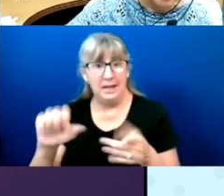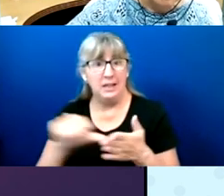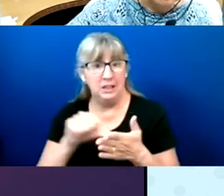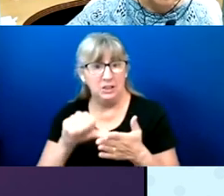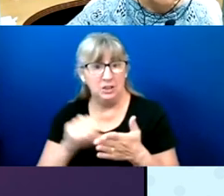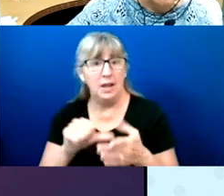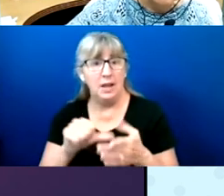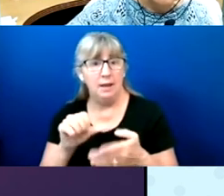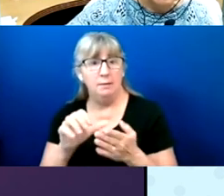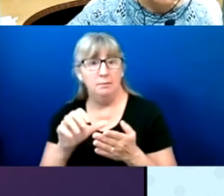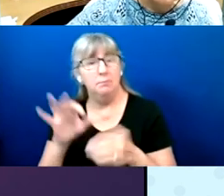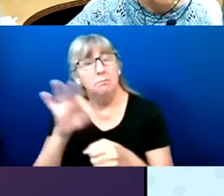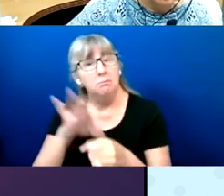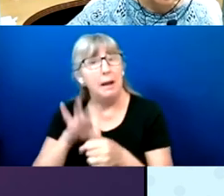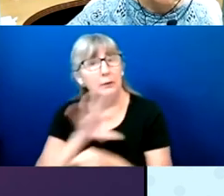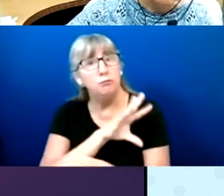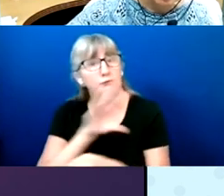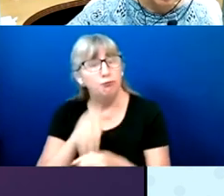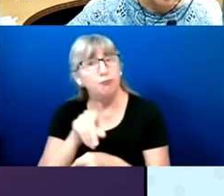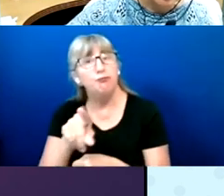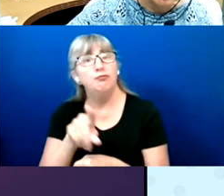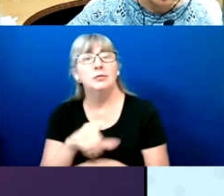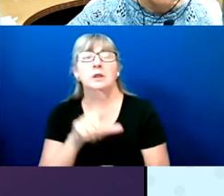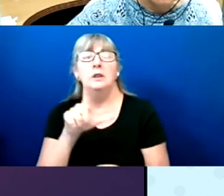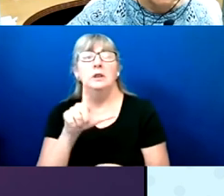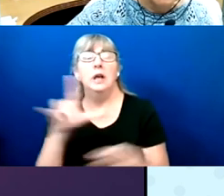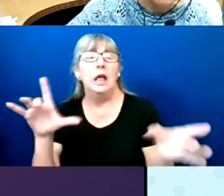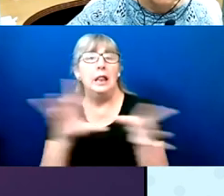You get emailed a link from your elections office.